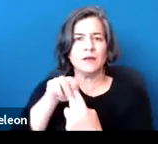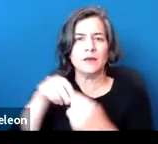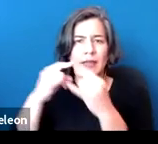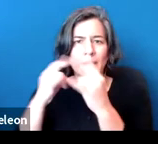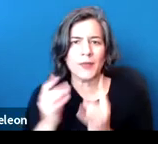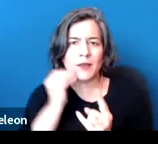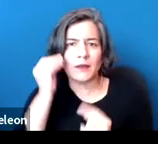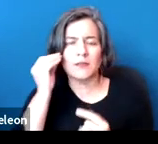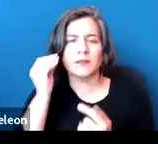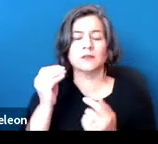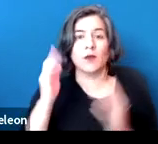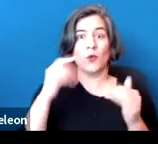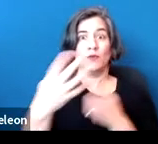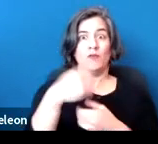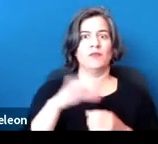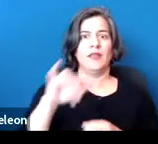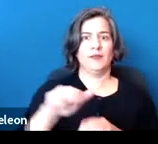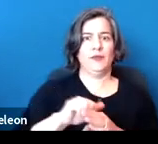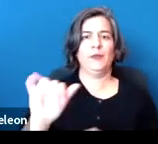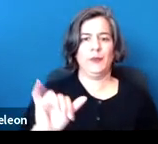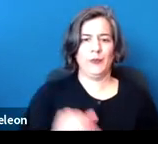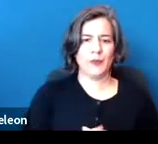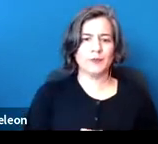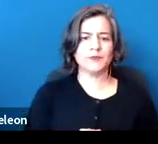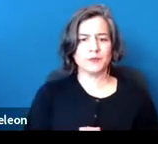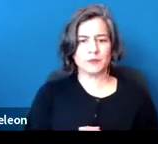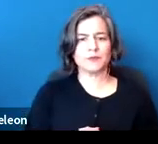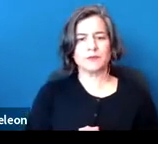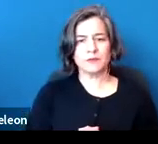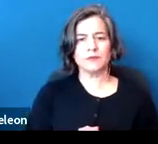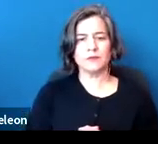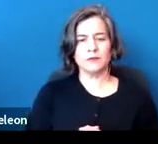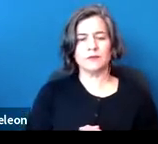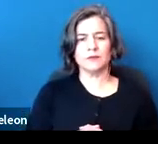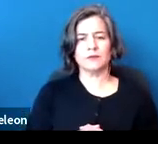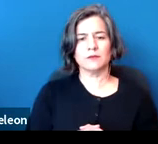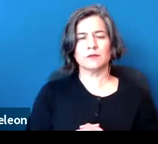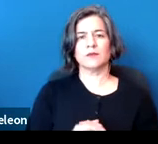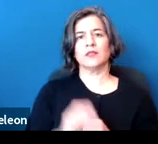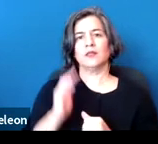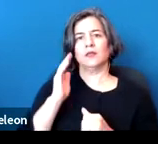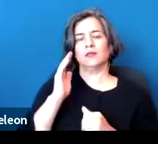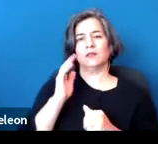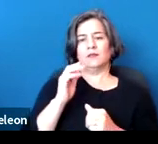to join us for, and we will also be ramping up our advocacy in the Project Homekey program